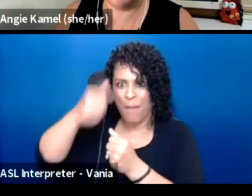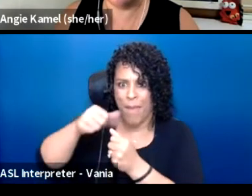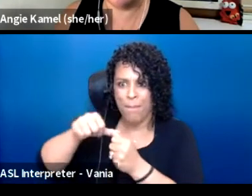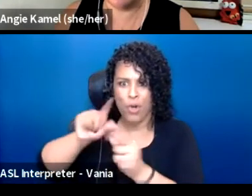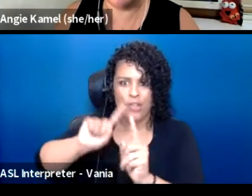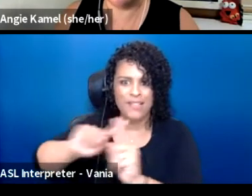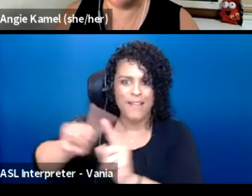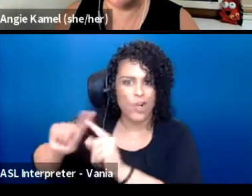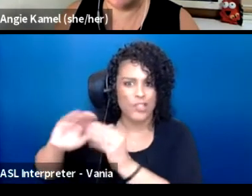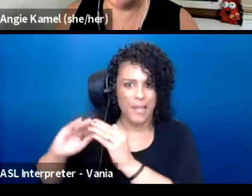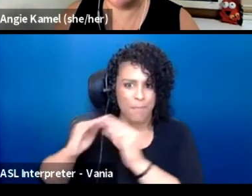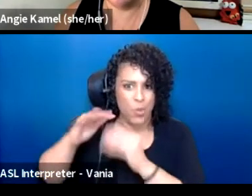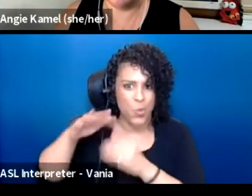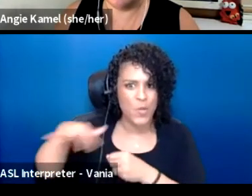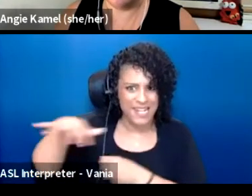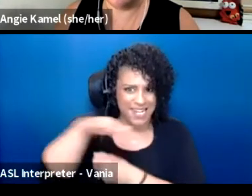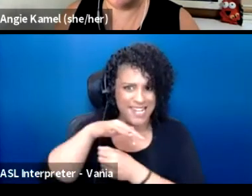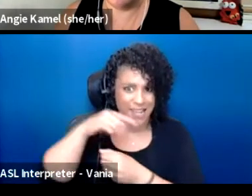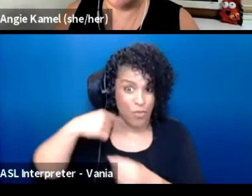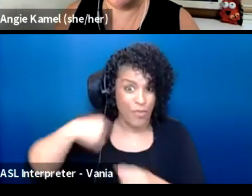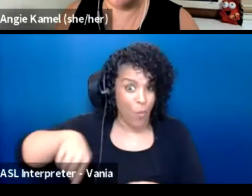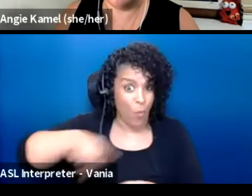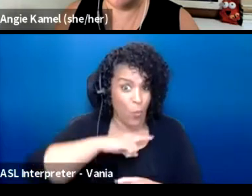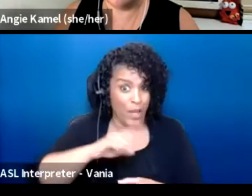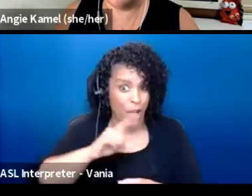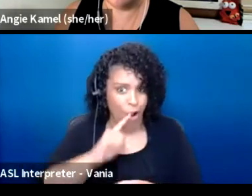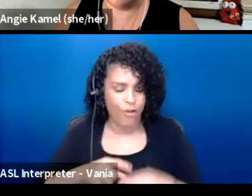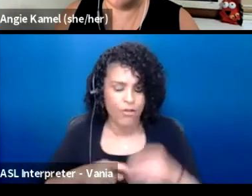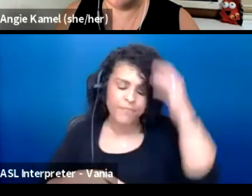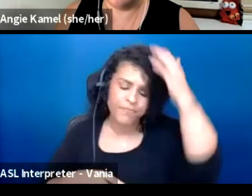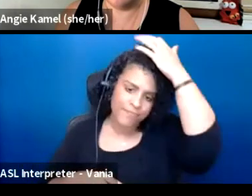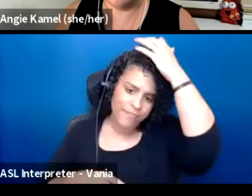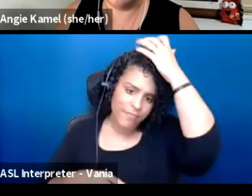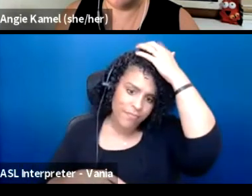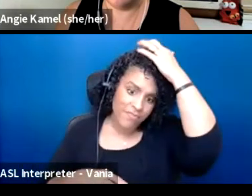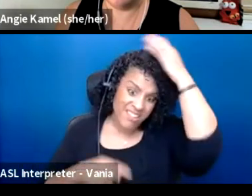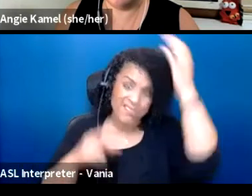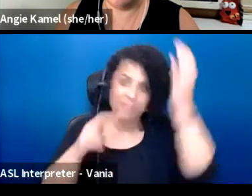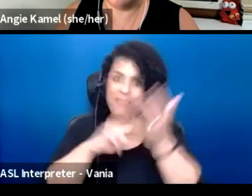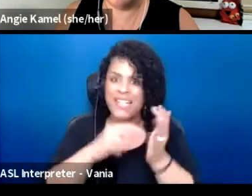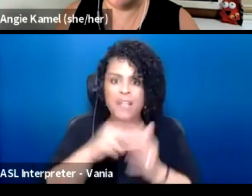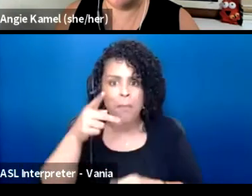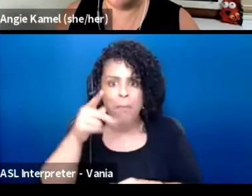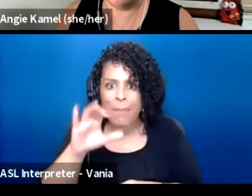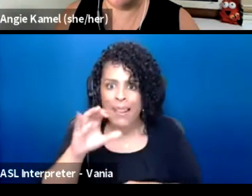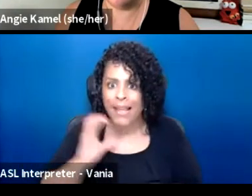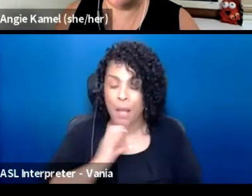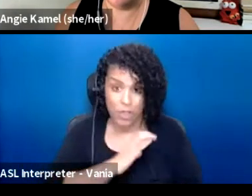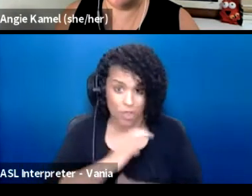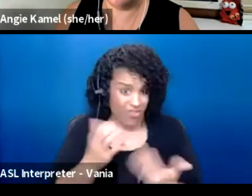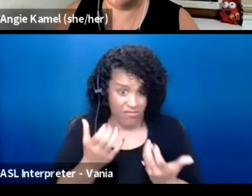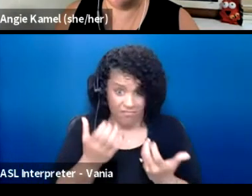And so therefore, public commissions. The city has a bunch of them,